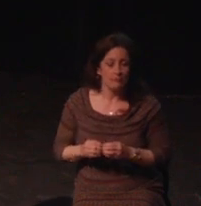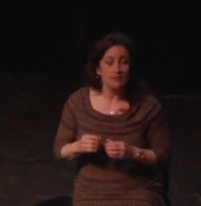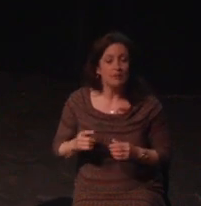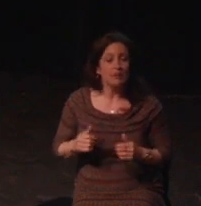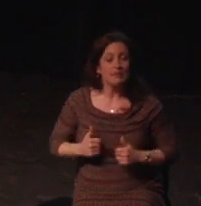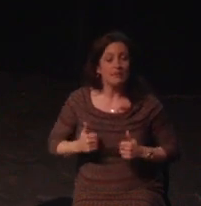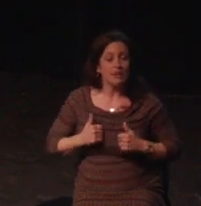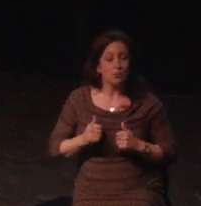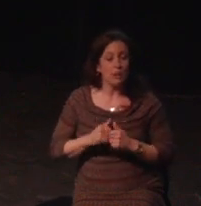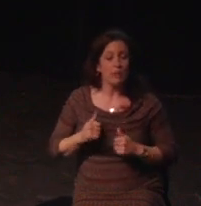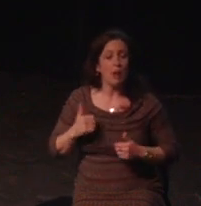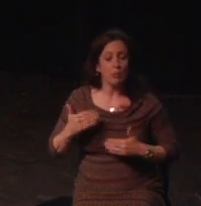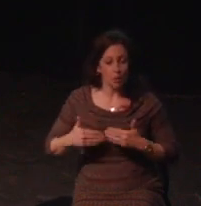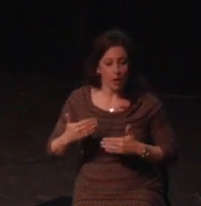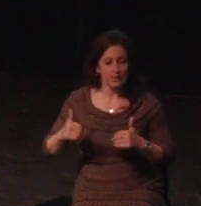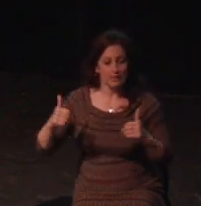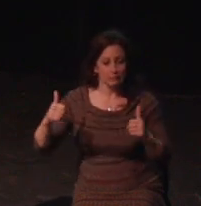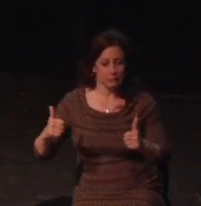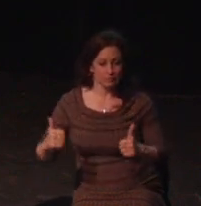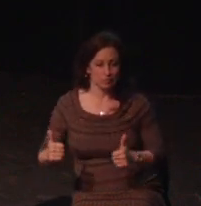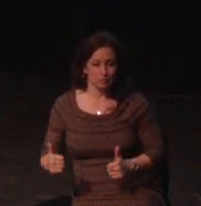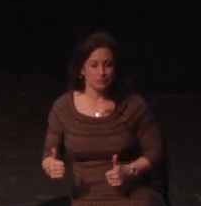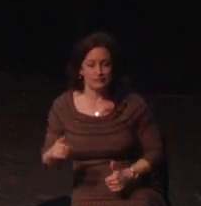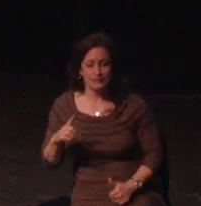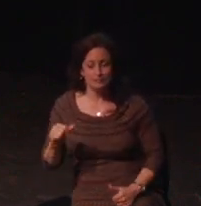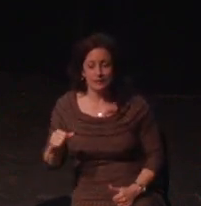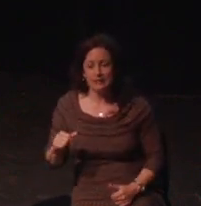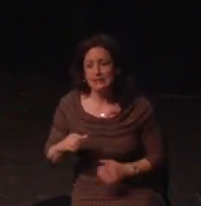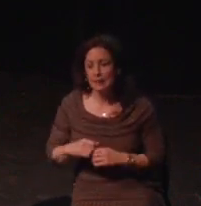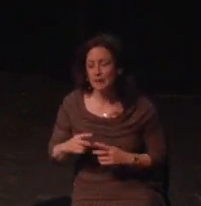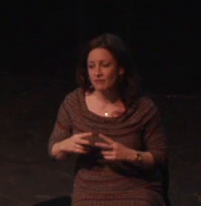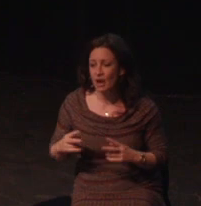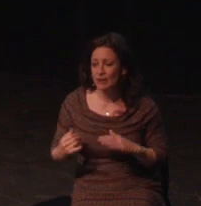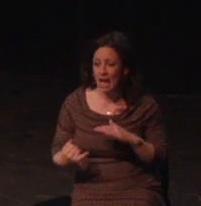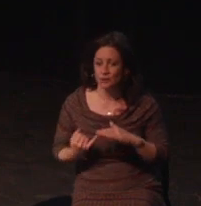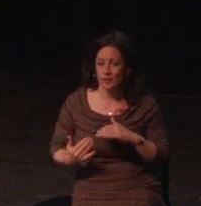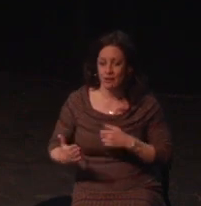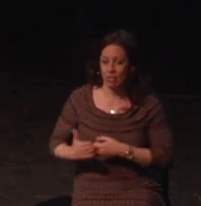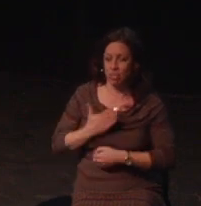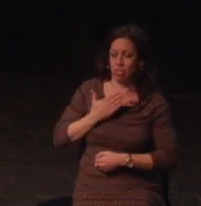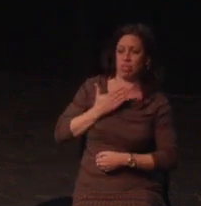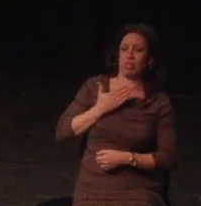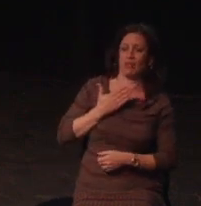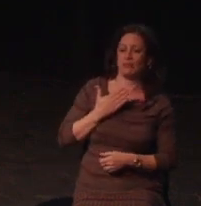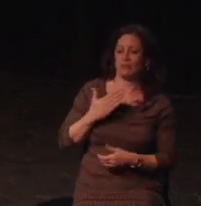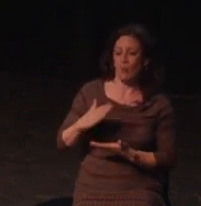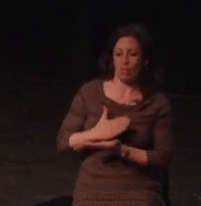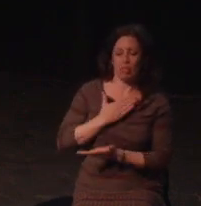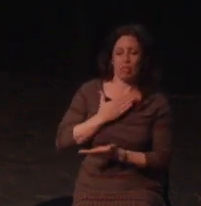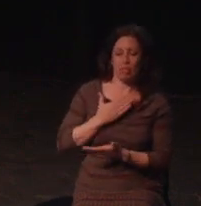help but leave you with that: ''Work as if you live in the early days of a better world.''